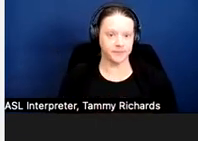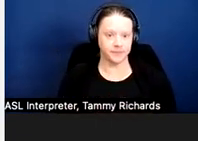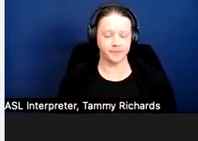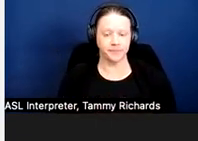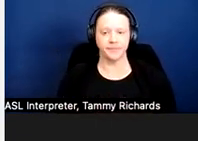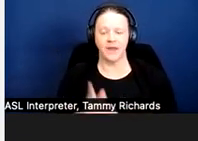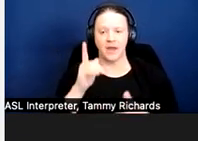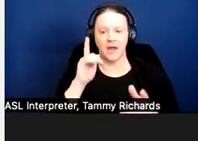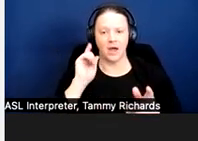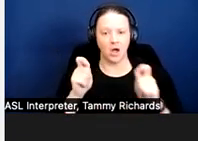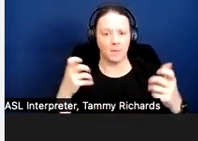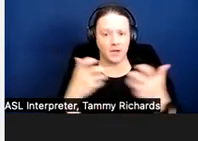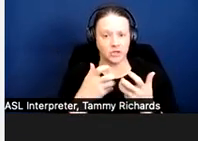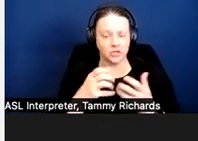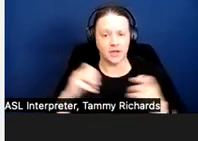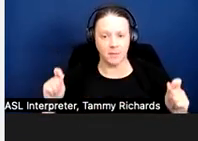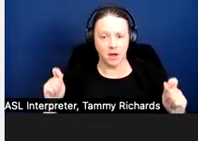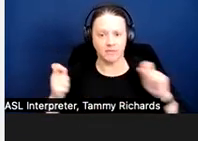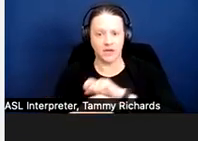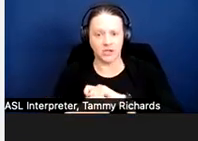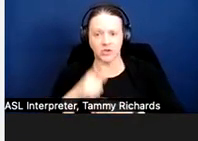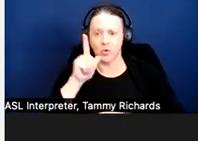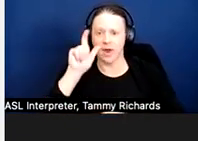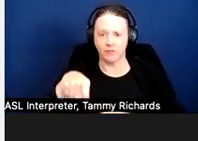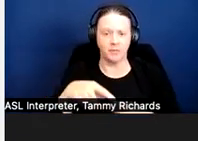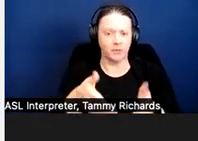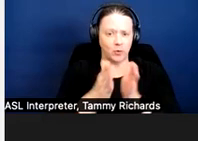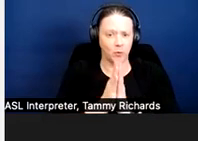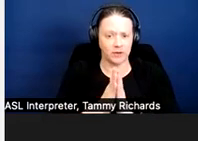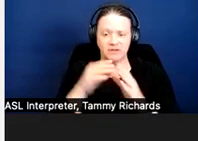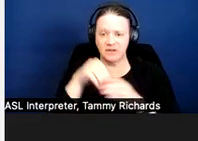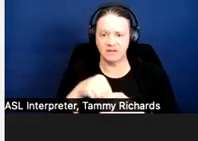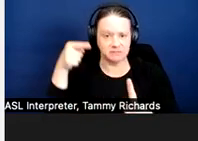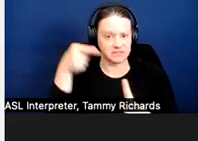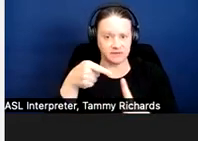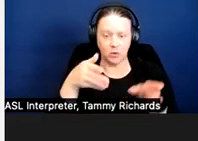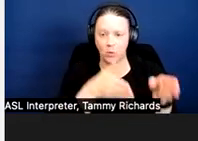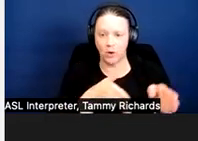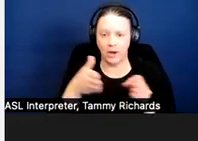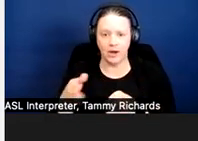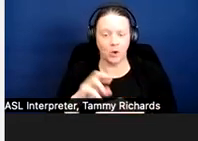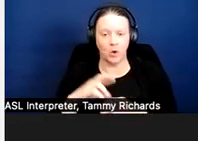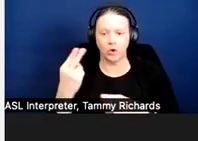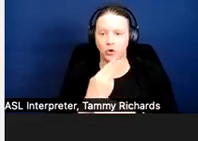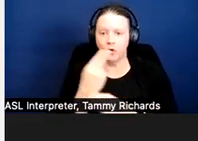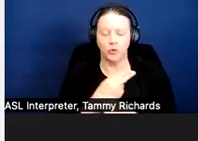Accommodations and modifications do not have to be requested in a particular manner or use particular words.